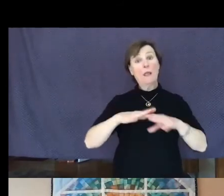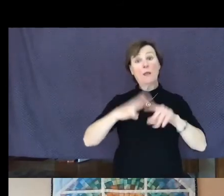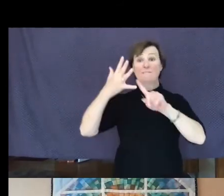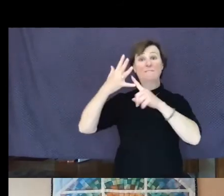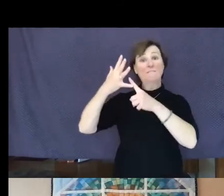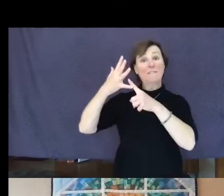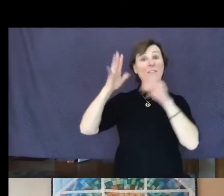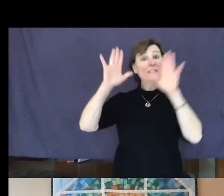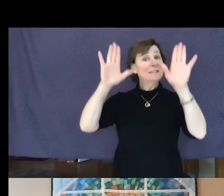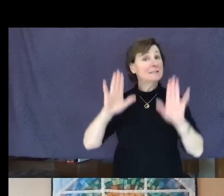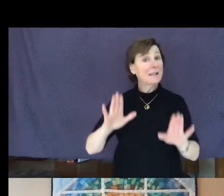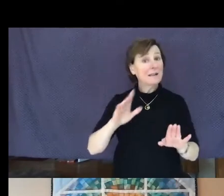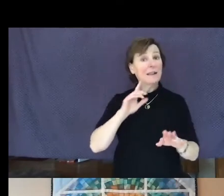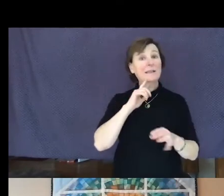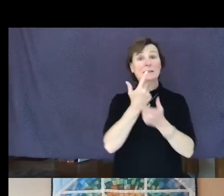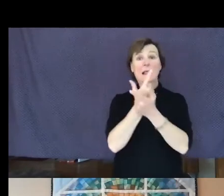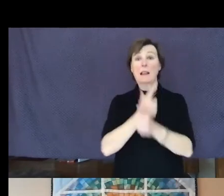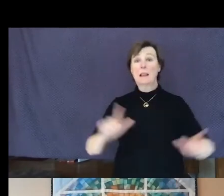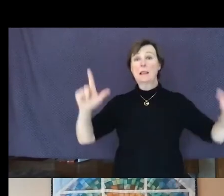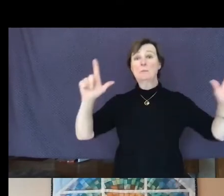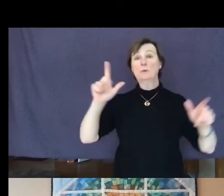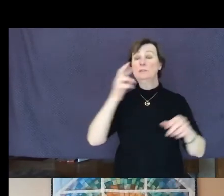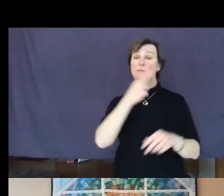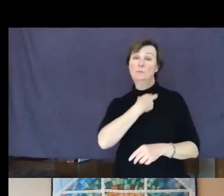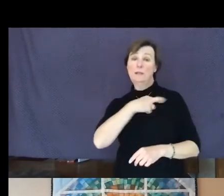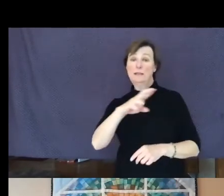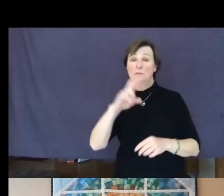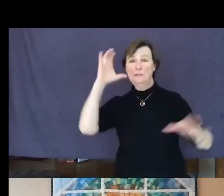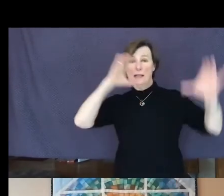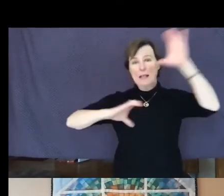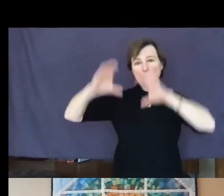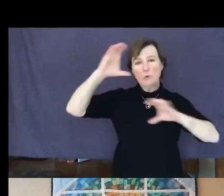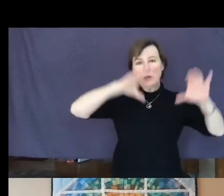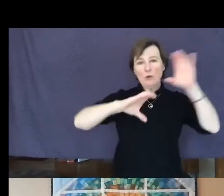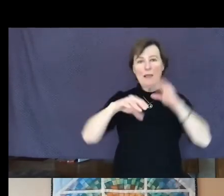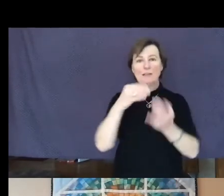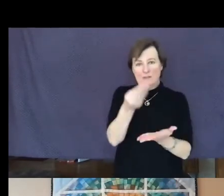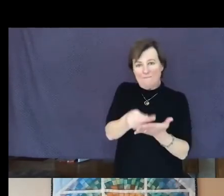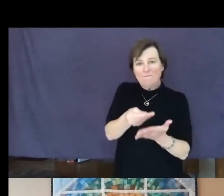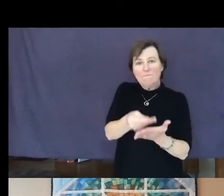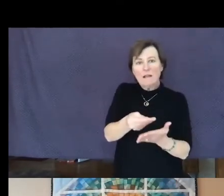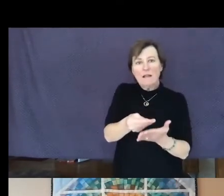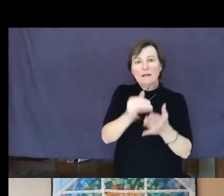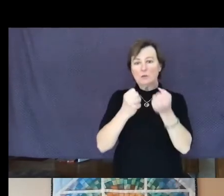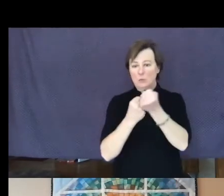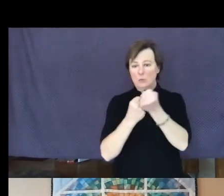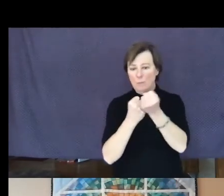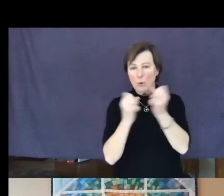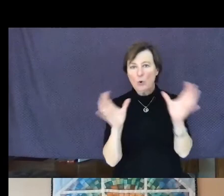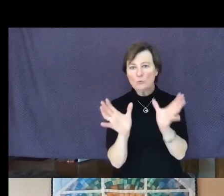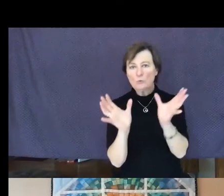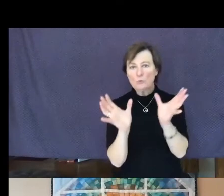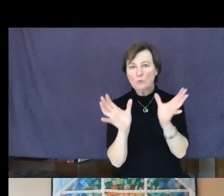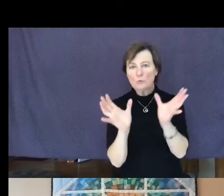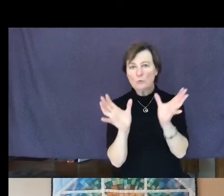is the [Lifespan] Religious [Education] fund, which supports and nurtures spiritual growth for all